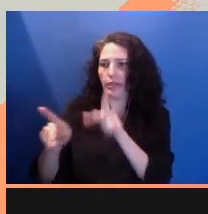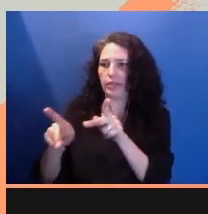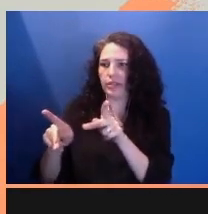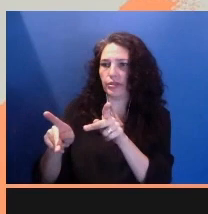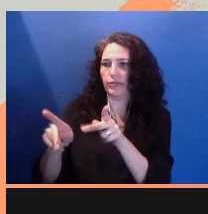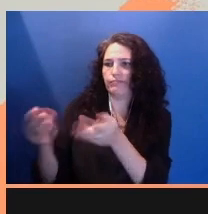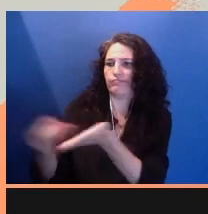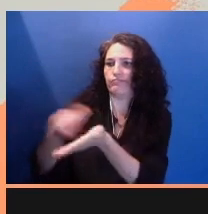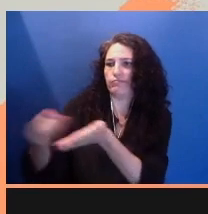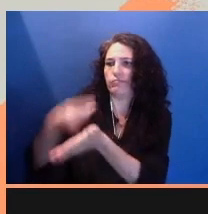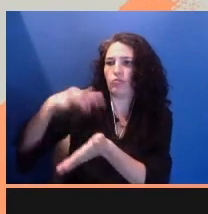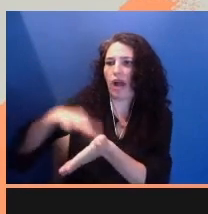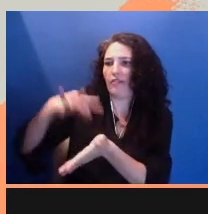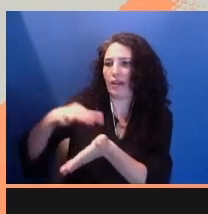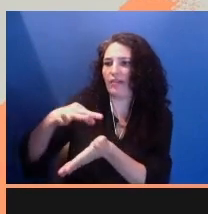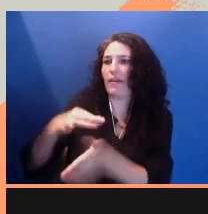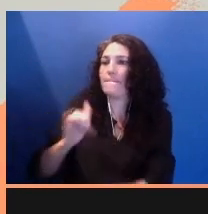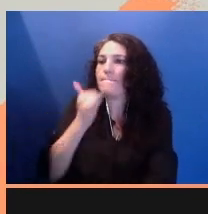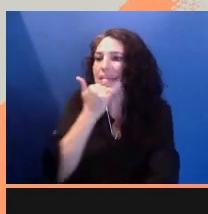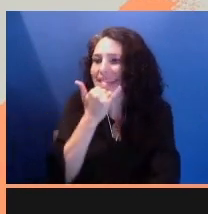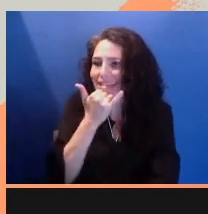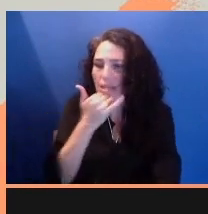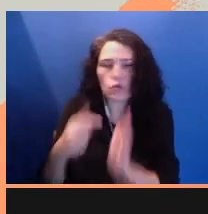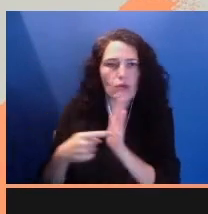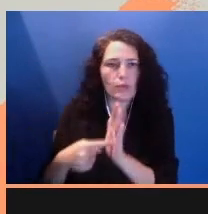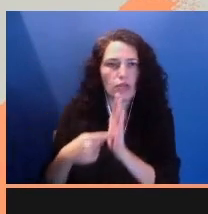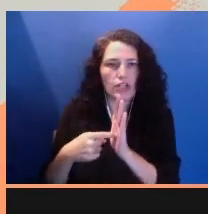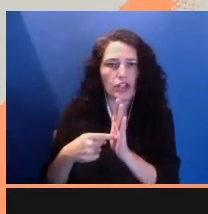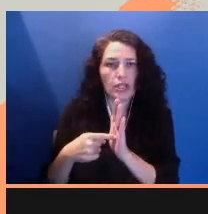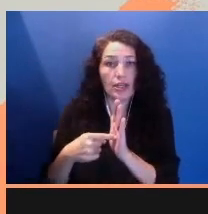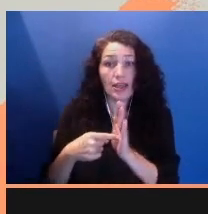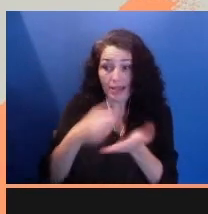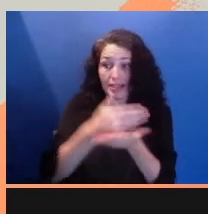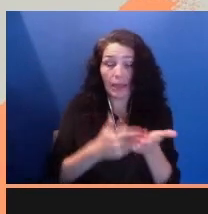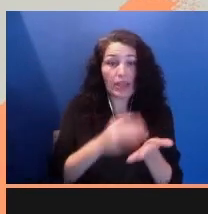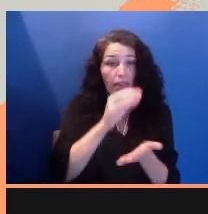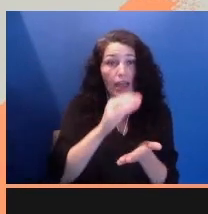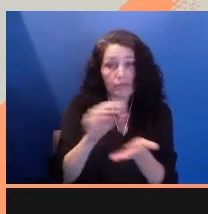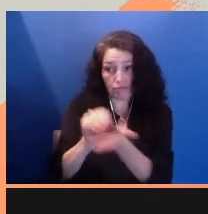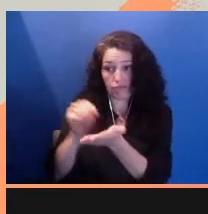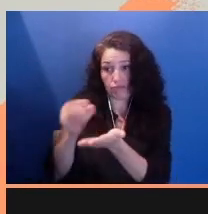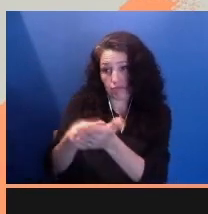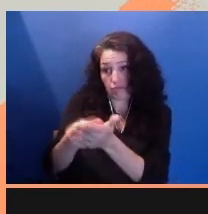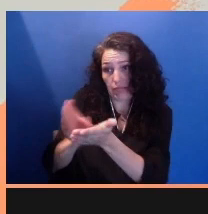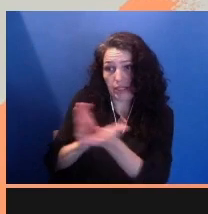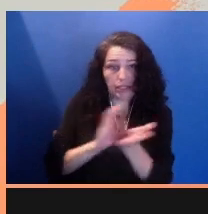A portion of those profits could go towards our communities and for BIPOC media green light funds.